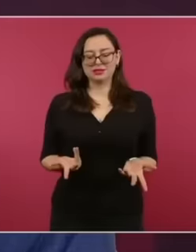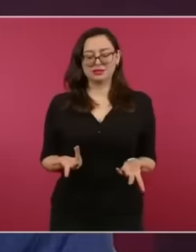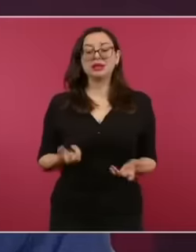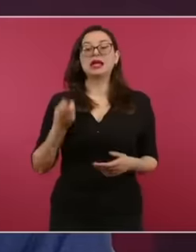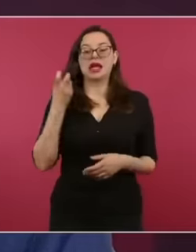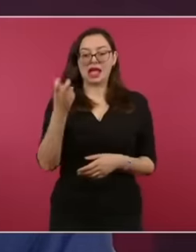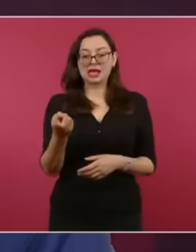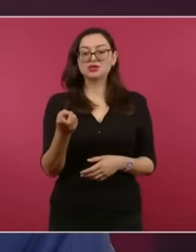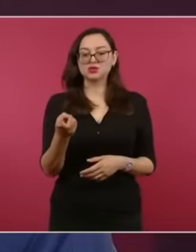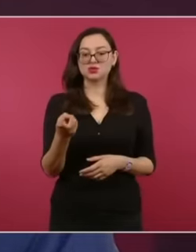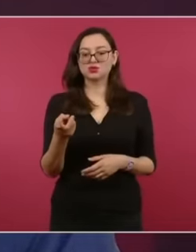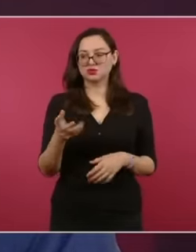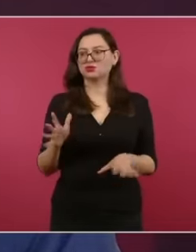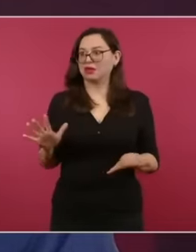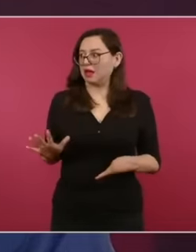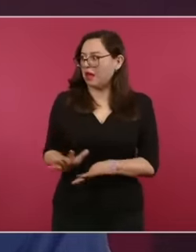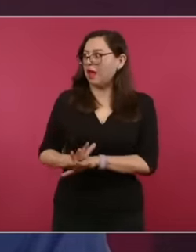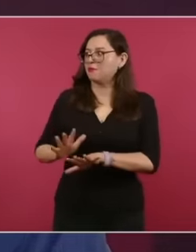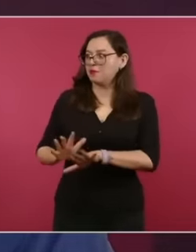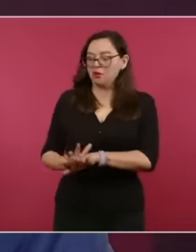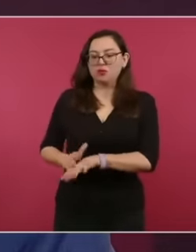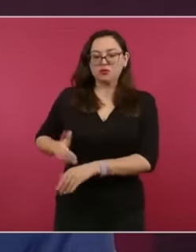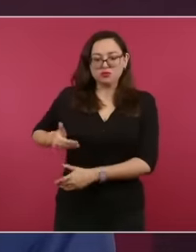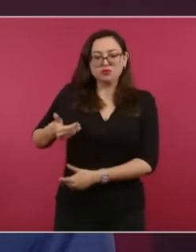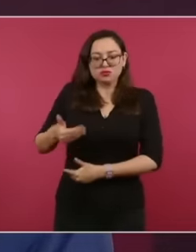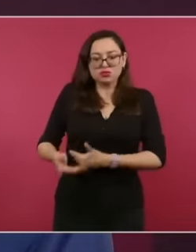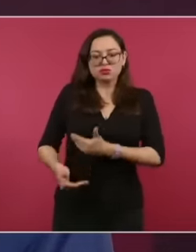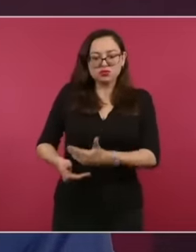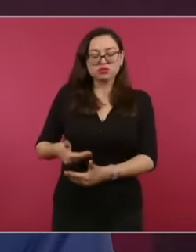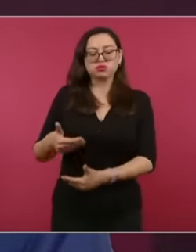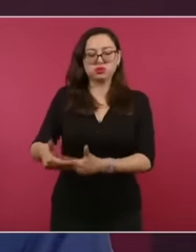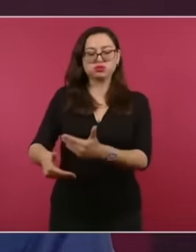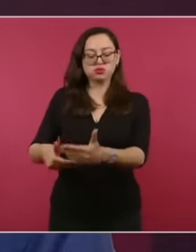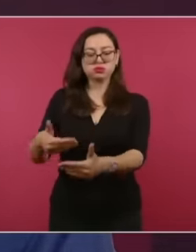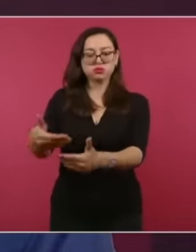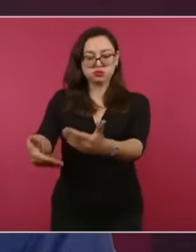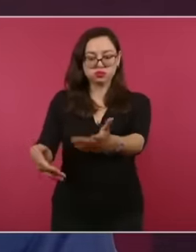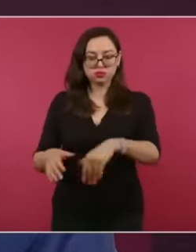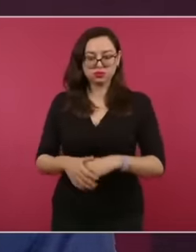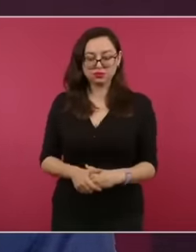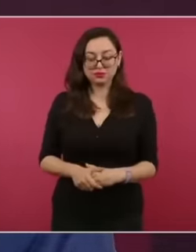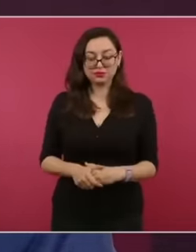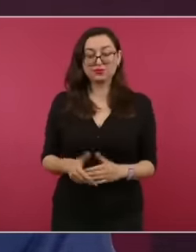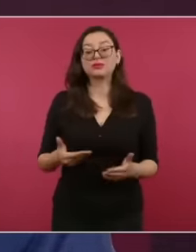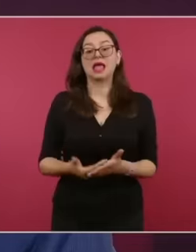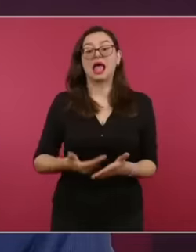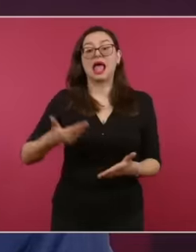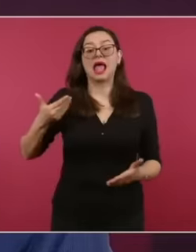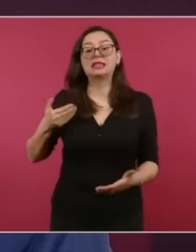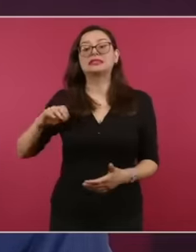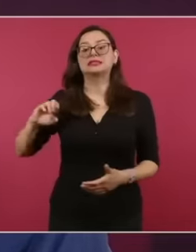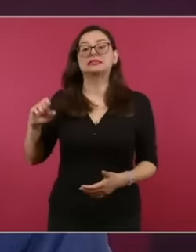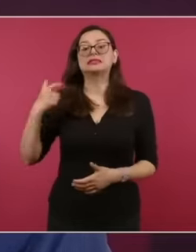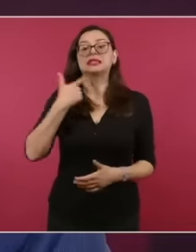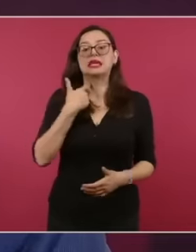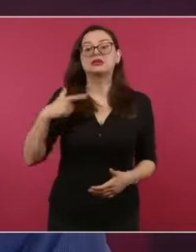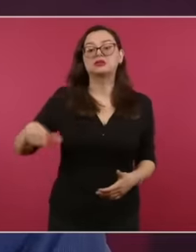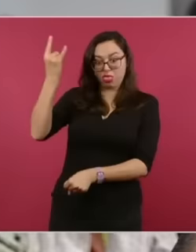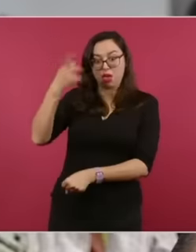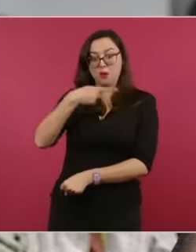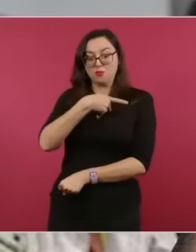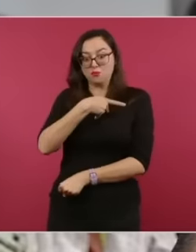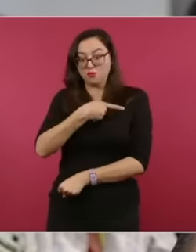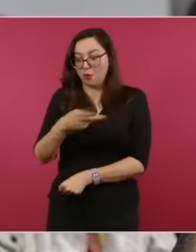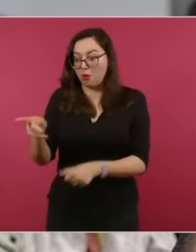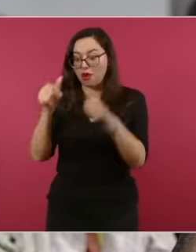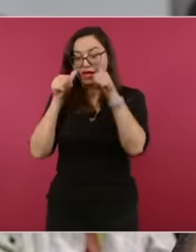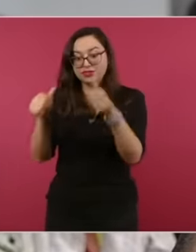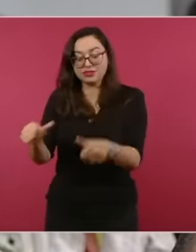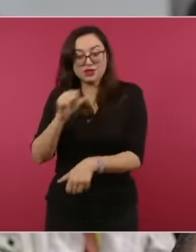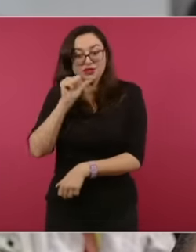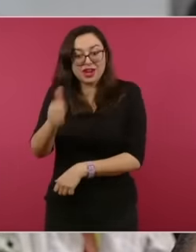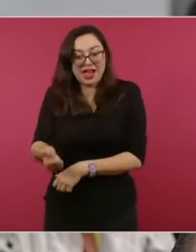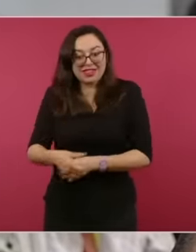were served and there was a lot of corruption they stole the money and now